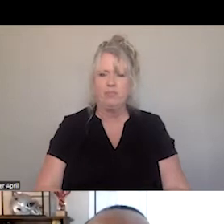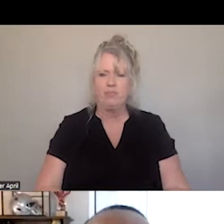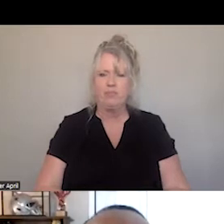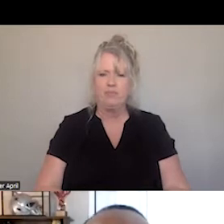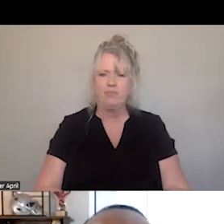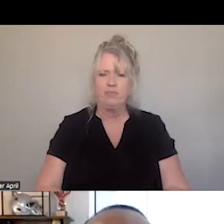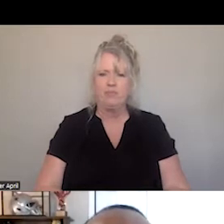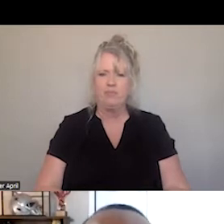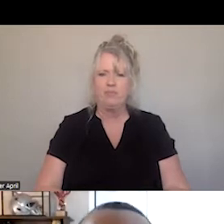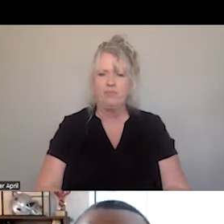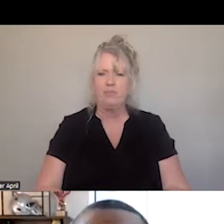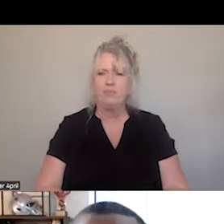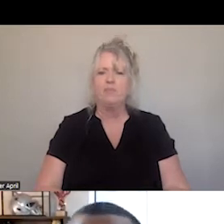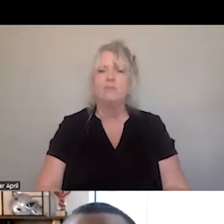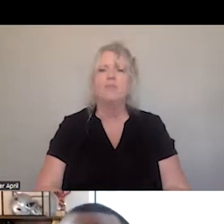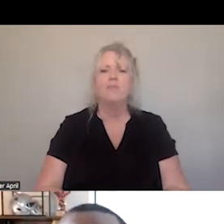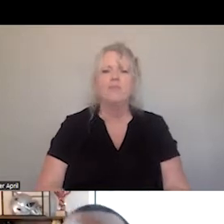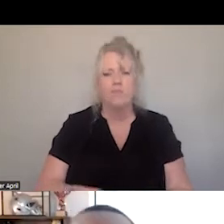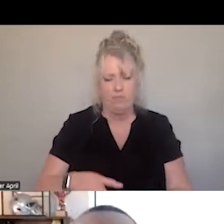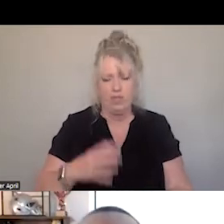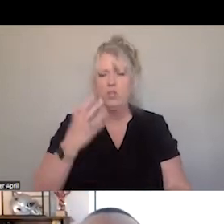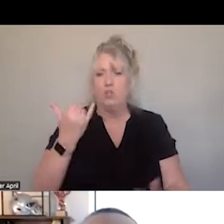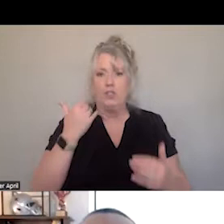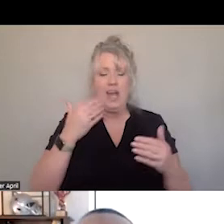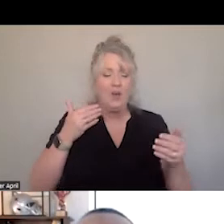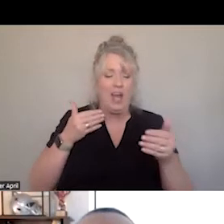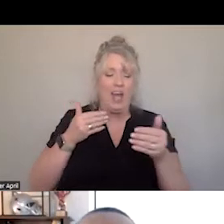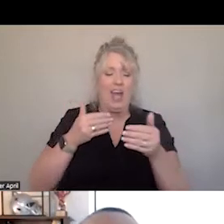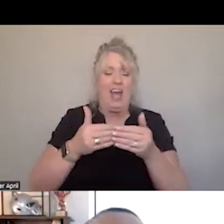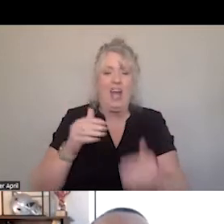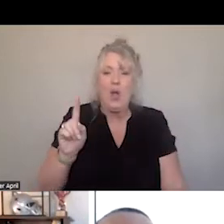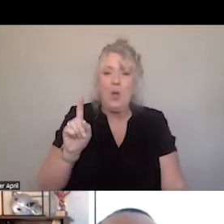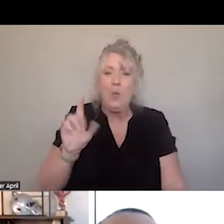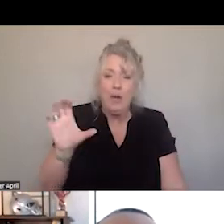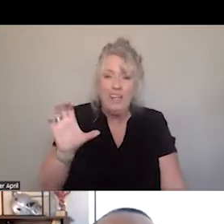AND WE ARE FAST APPROACHING, BELIEVE IT OR NOT OUR 100th JAM SESSION. THAT